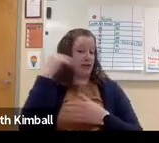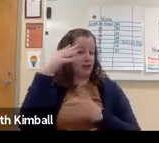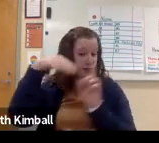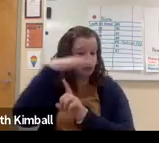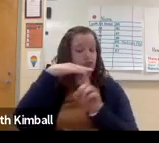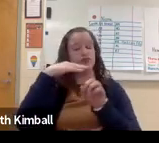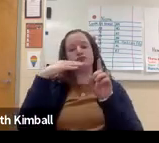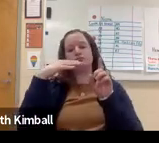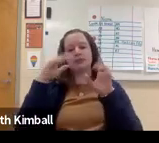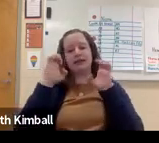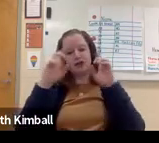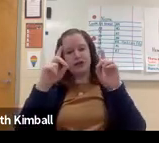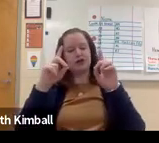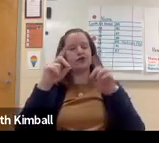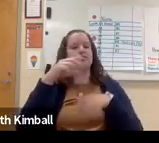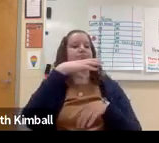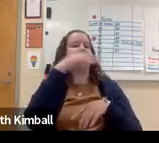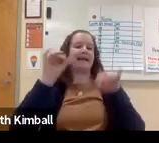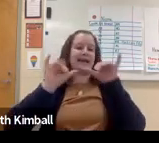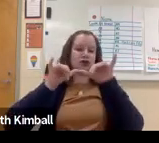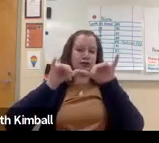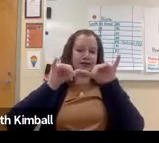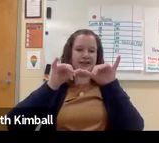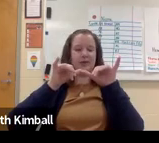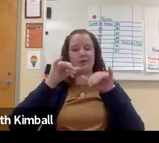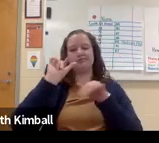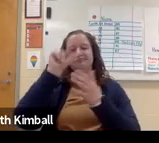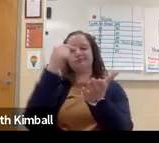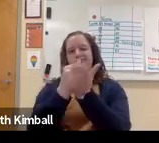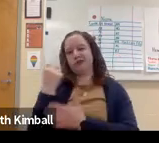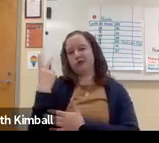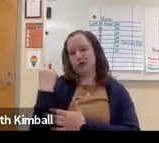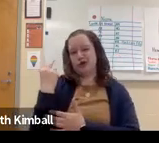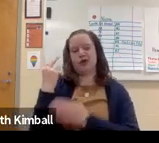and outdoor experiential education and engineering.